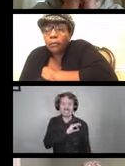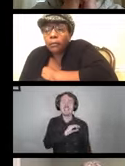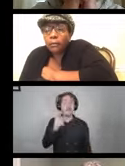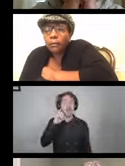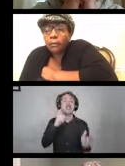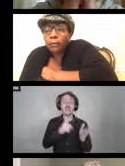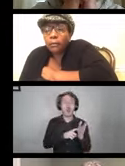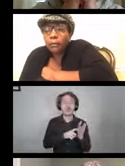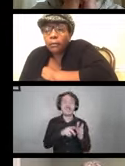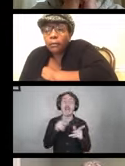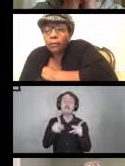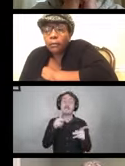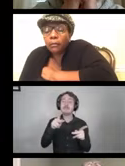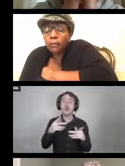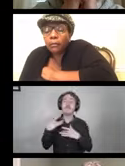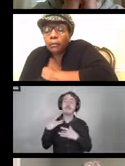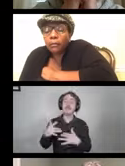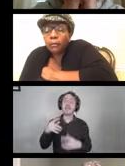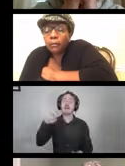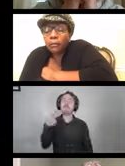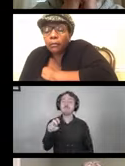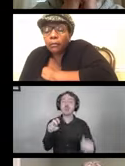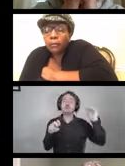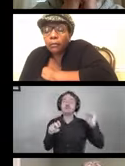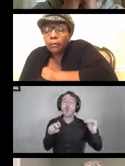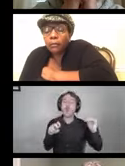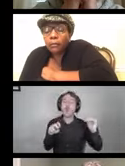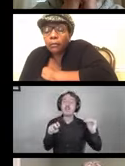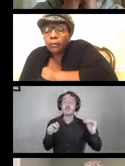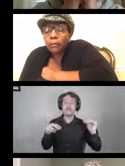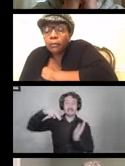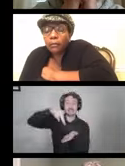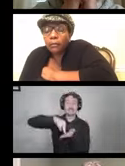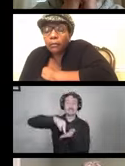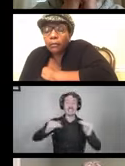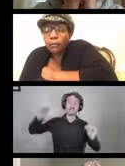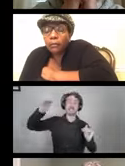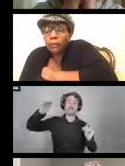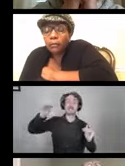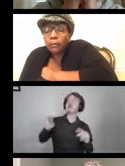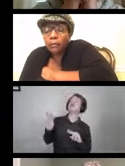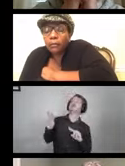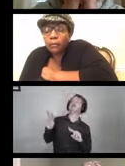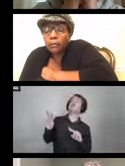are lower than people who are standing. So that leaves people who use wheelchairs